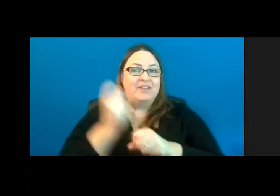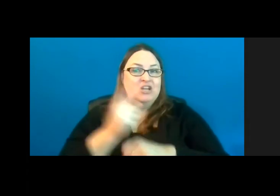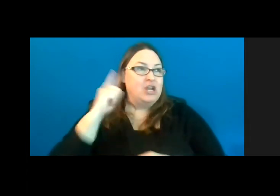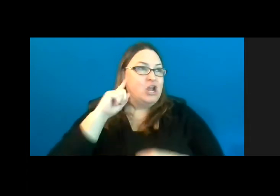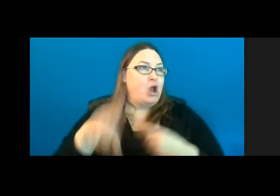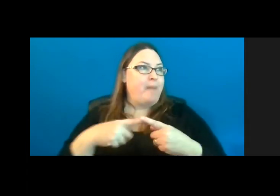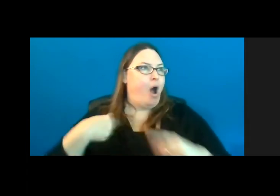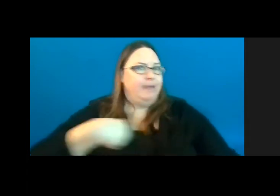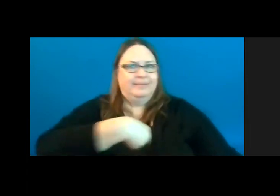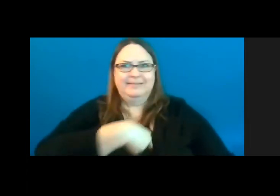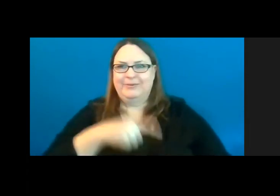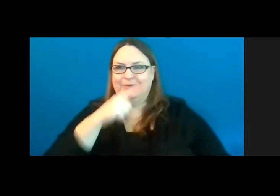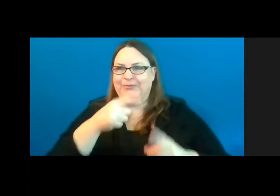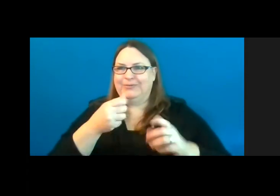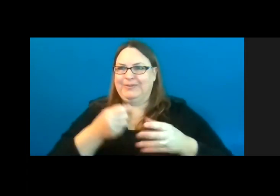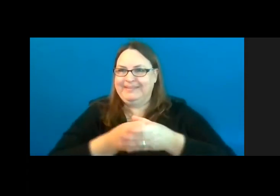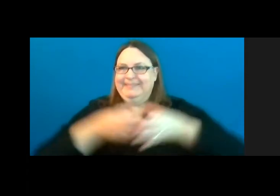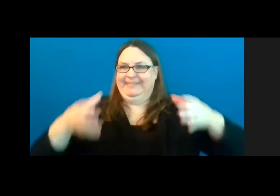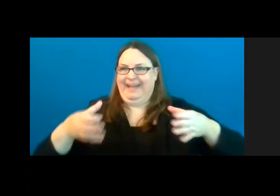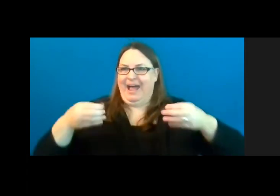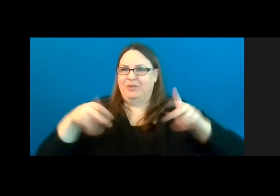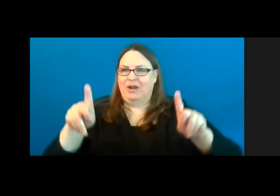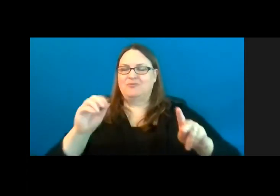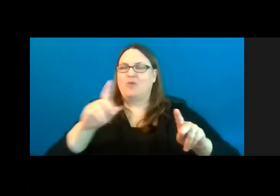these opportunities. So, it goes hand in hand.